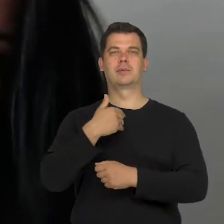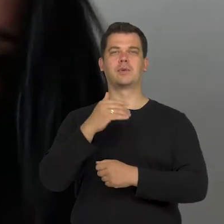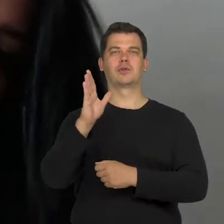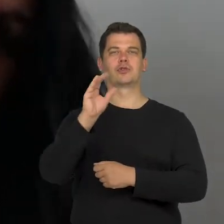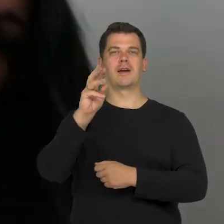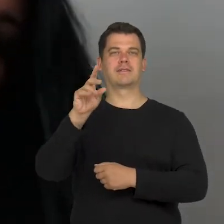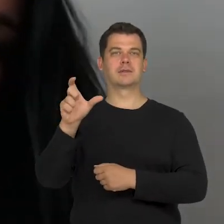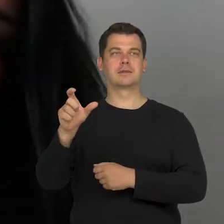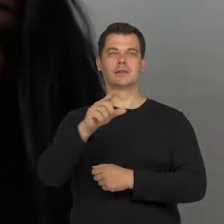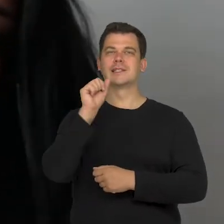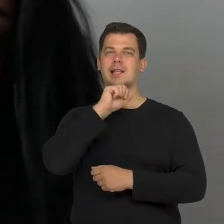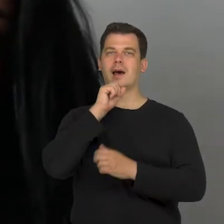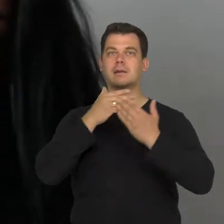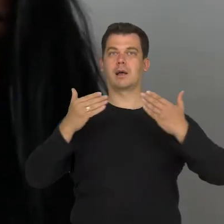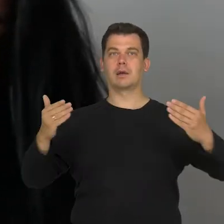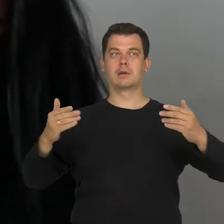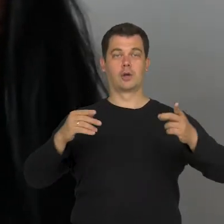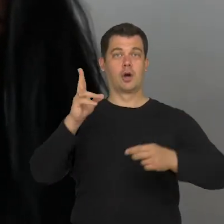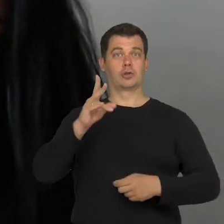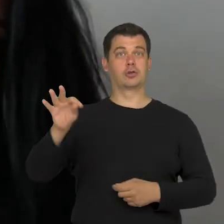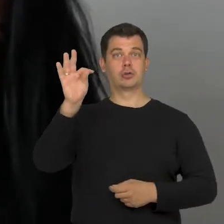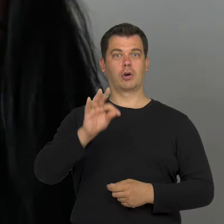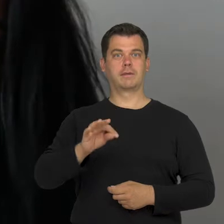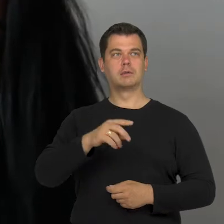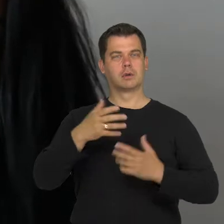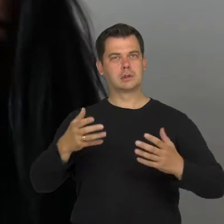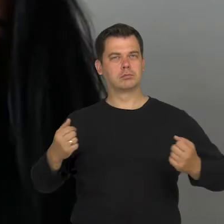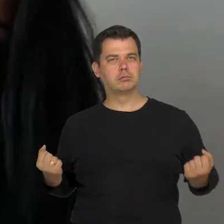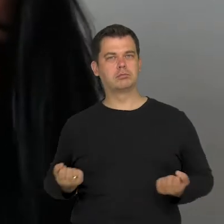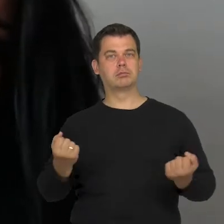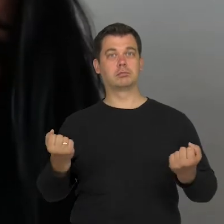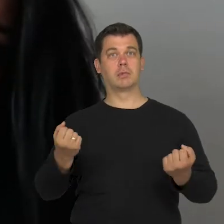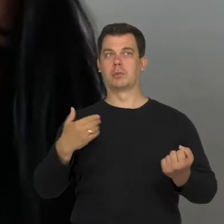where Krzysztof,with all determination, decides to stay on the stage.